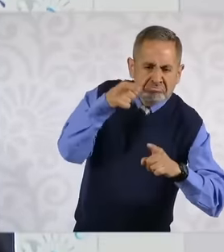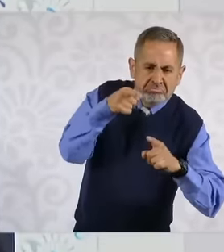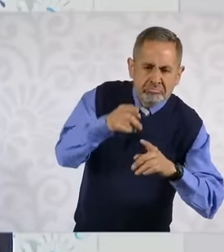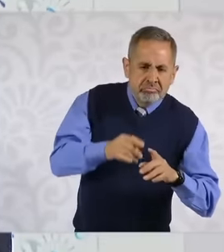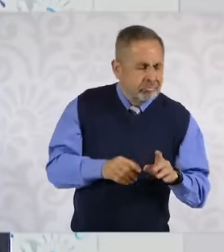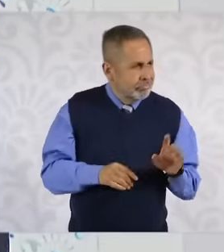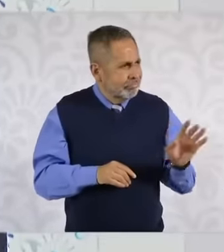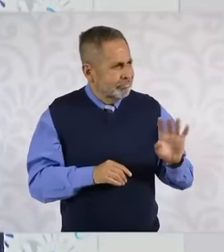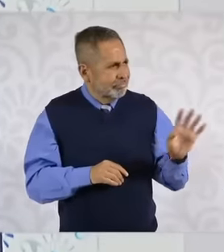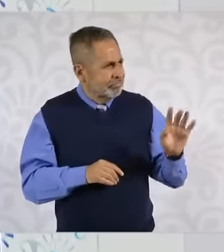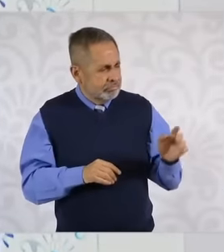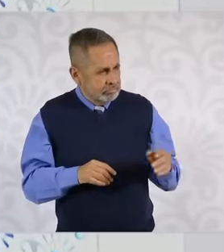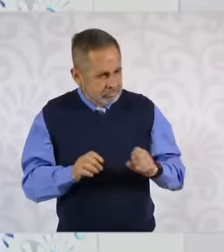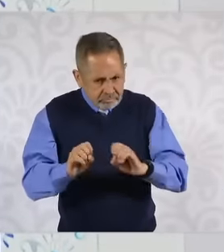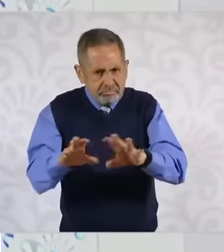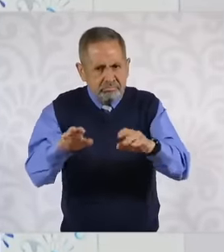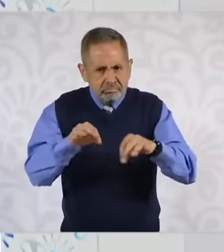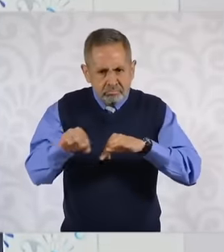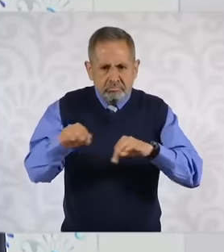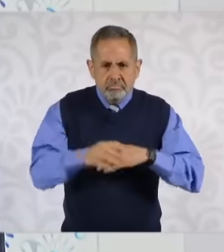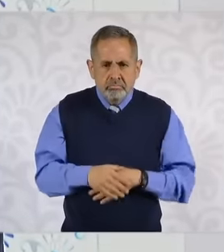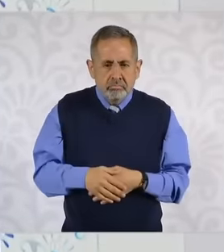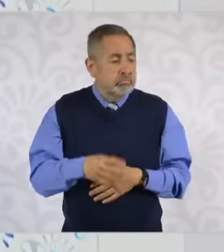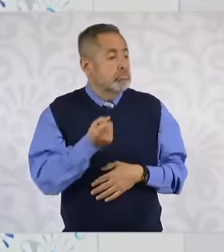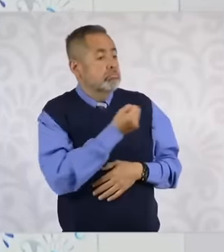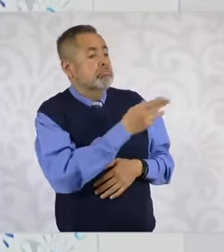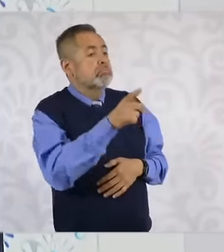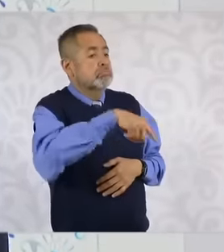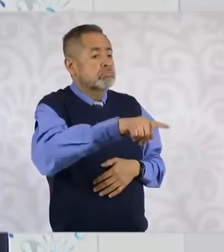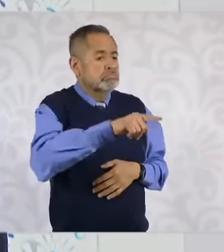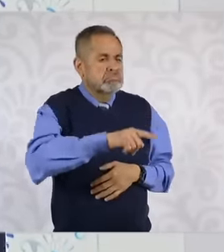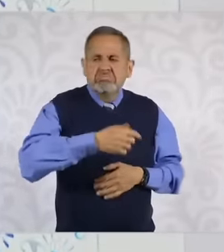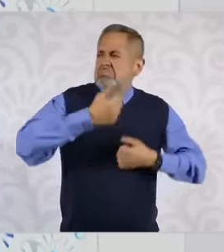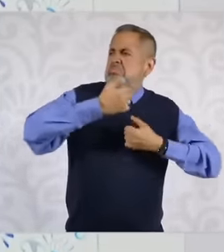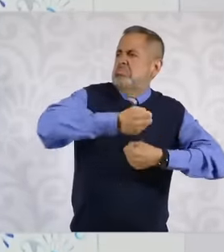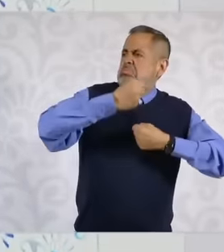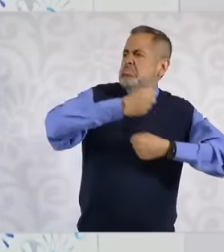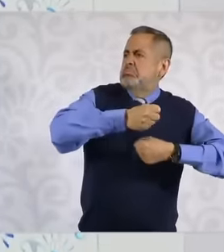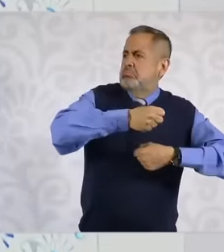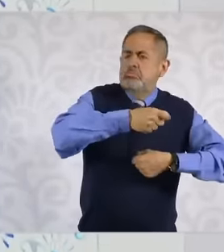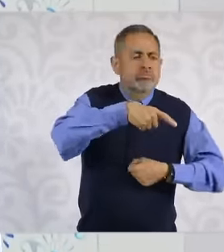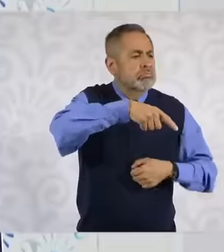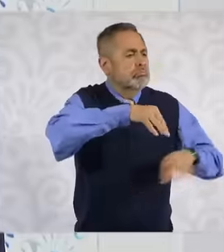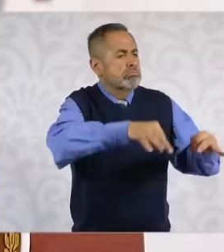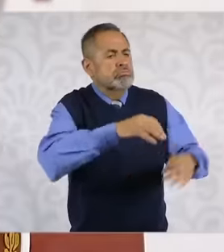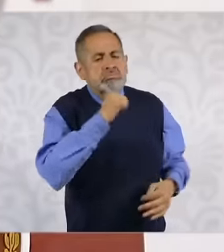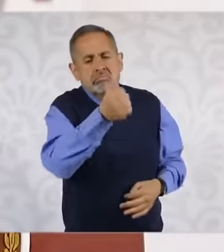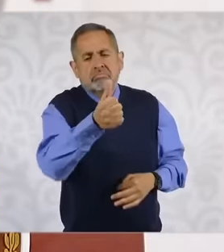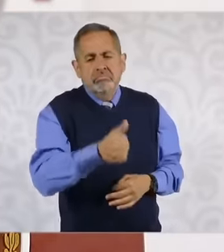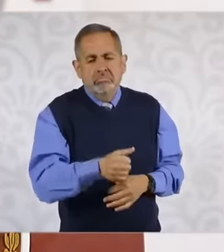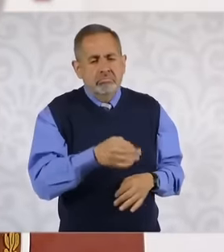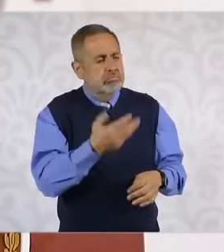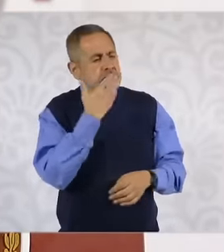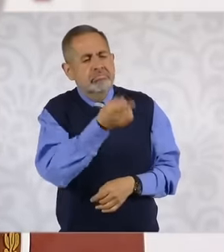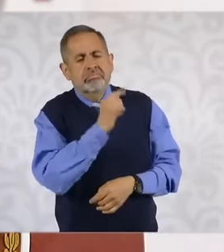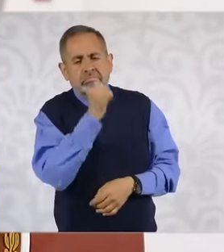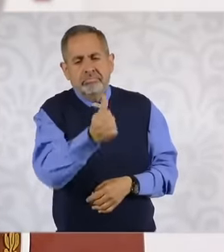who declare themselves enaro and anyway they work and they do not work very well let's say